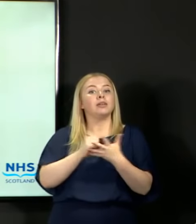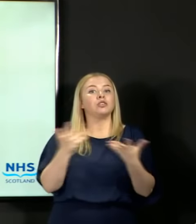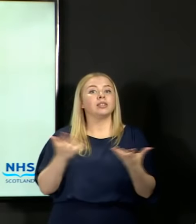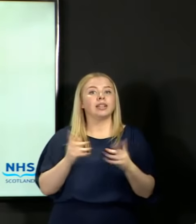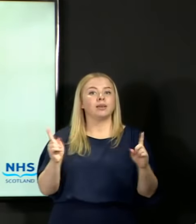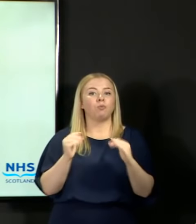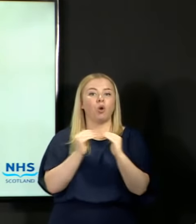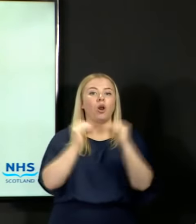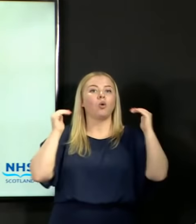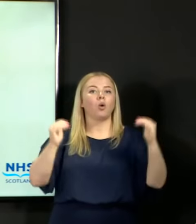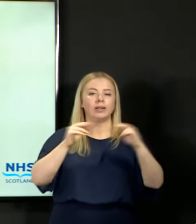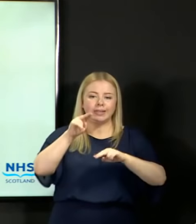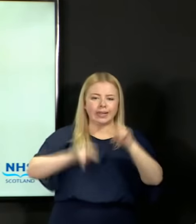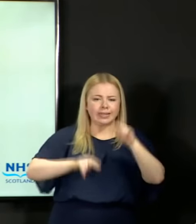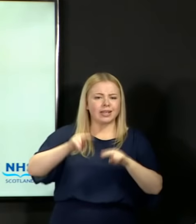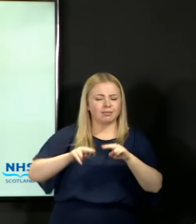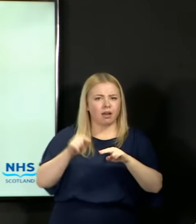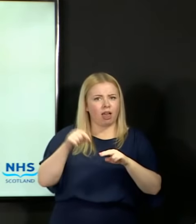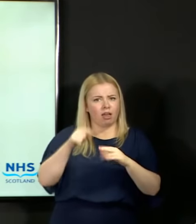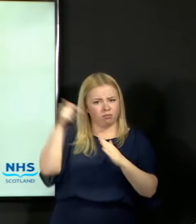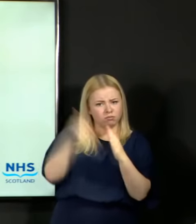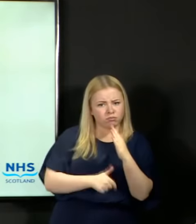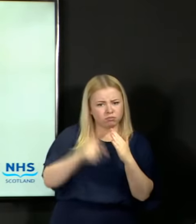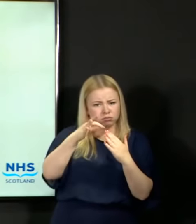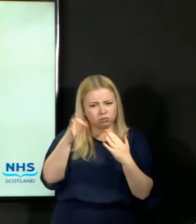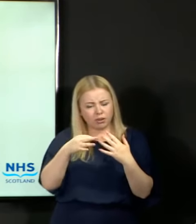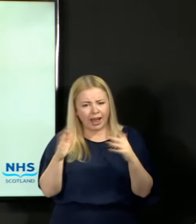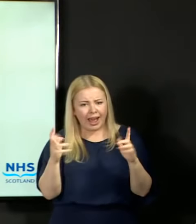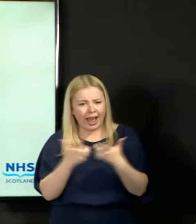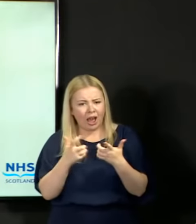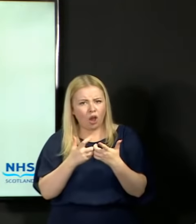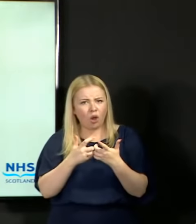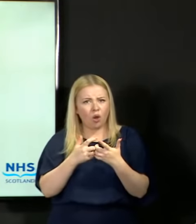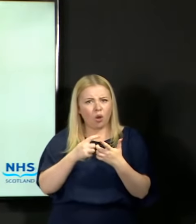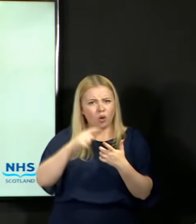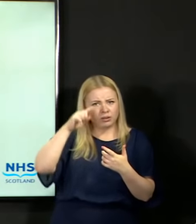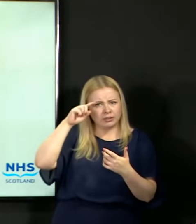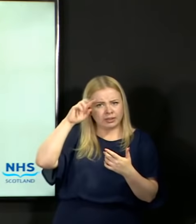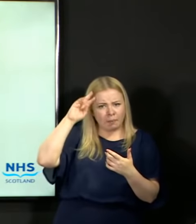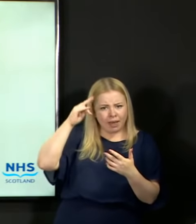considerable detail about how the methodology was constructed to make sure that there was